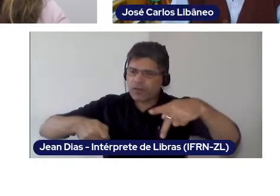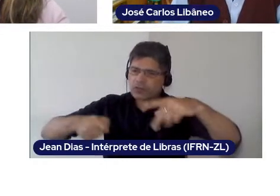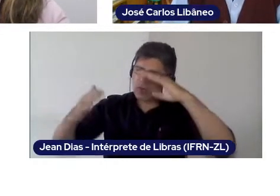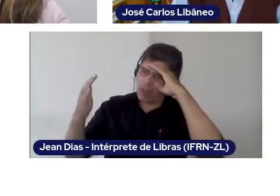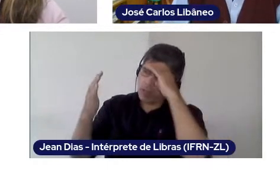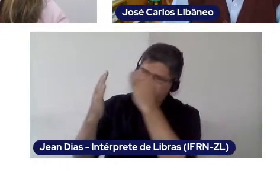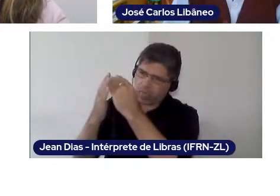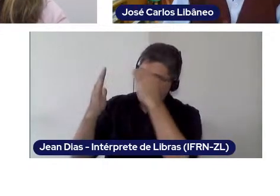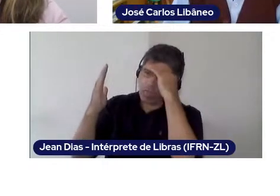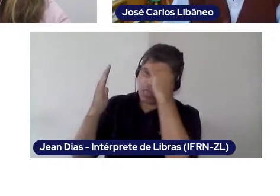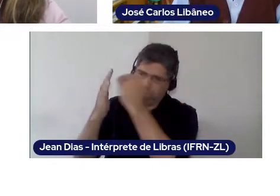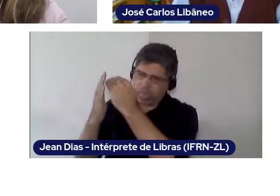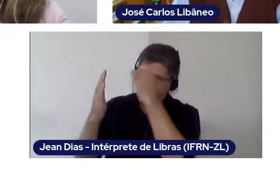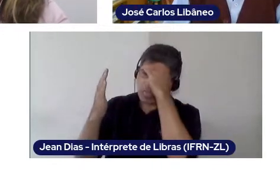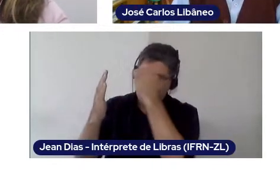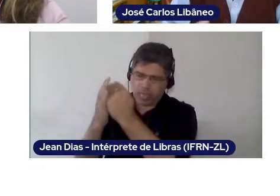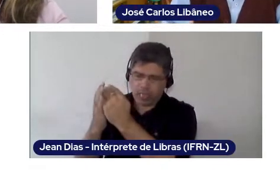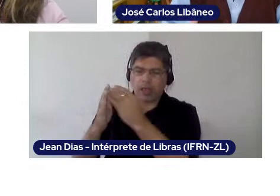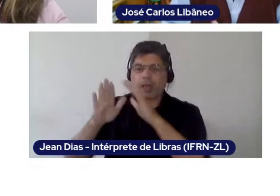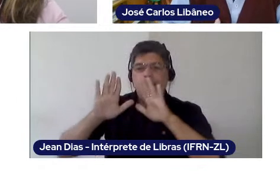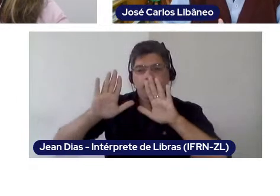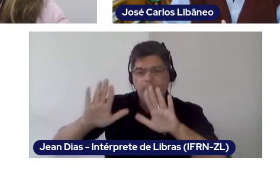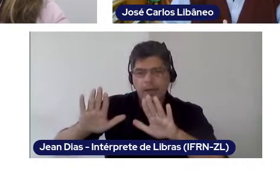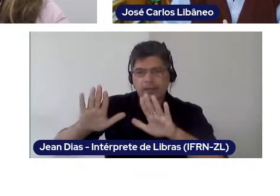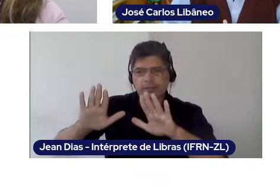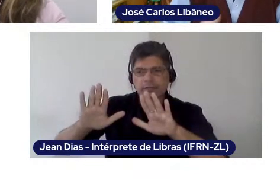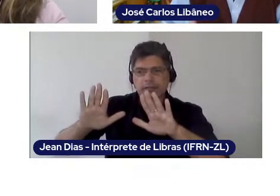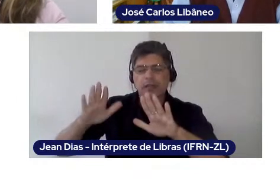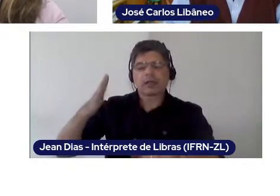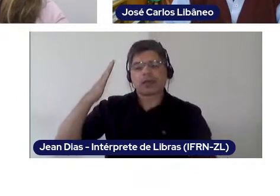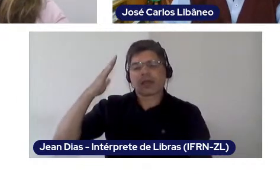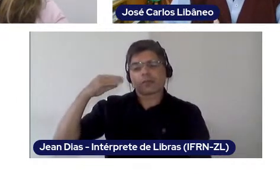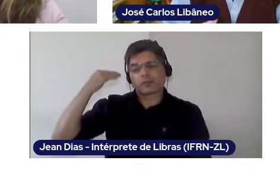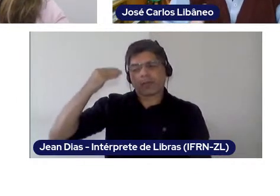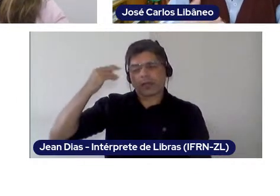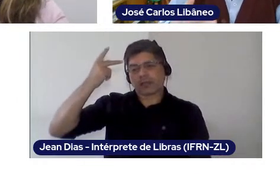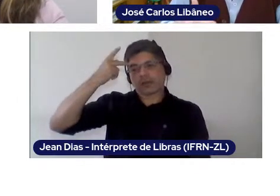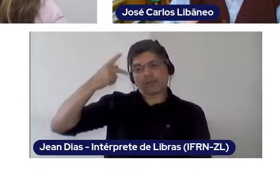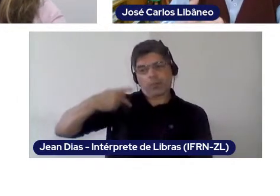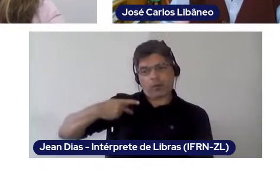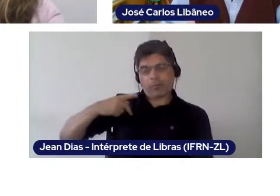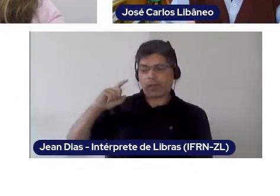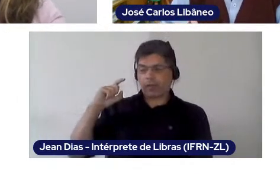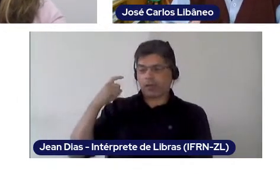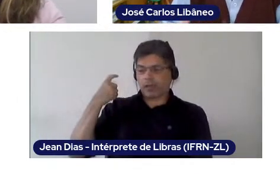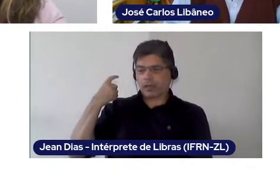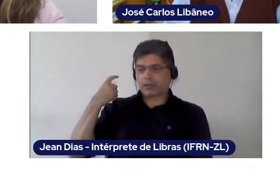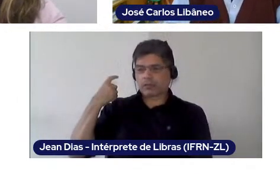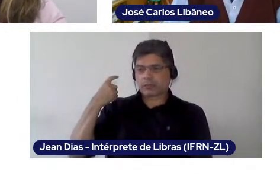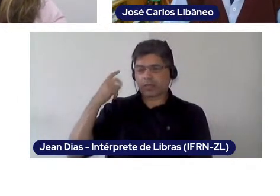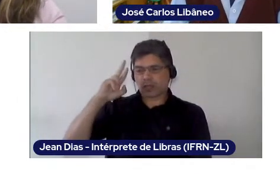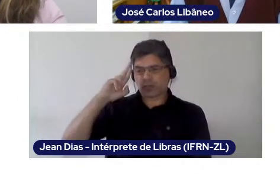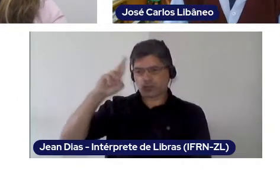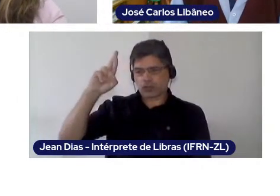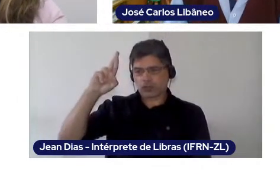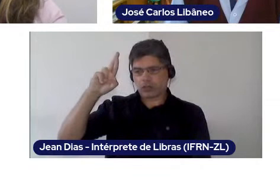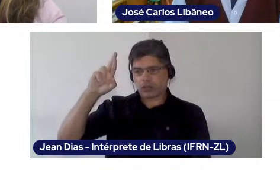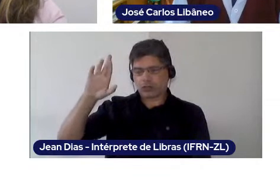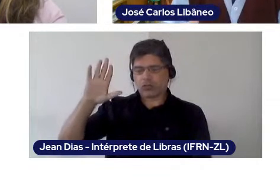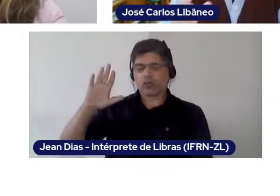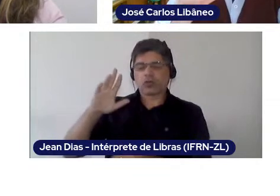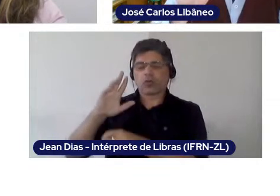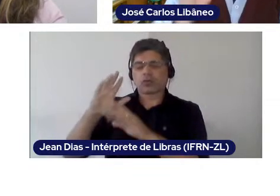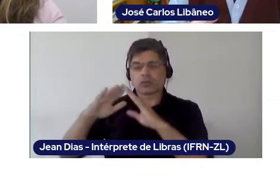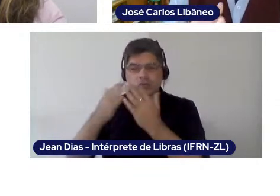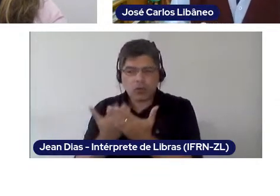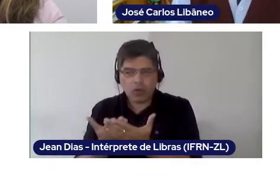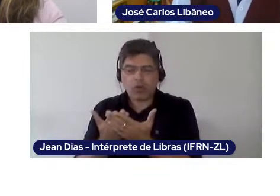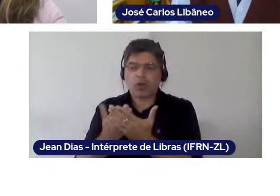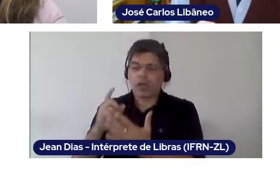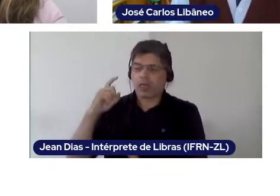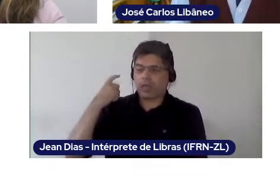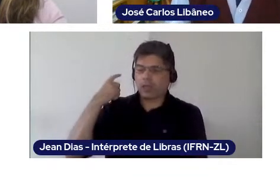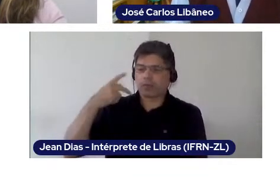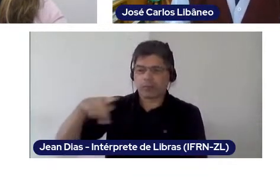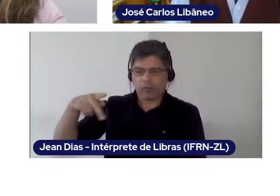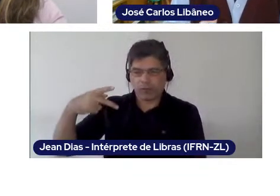But I also know, due to my experience as a school director, as a professor, that we are able to reorganize the school system.